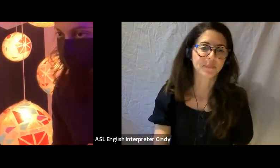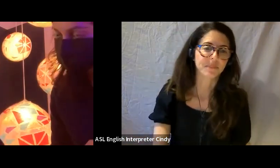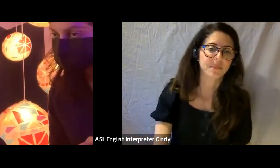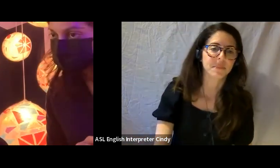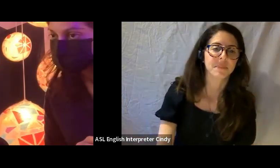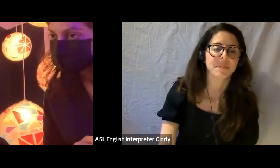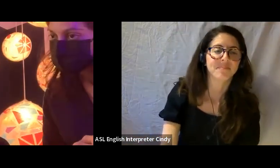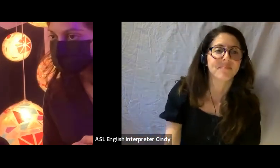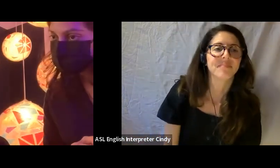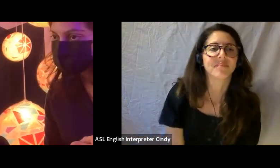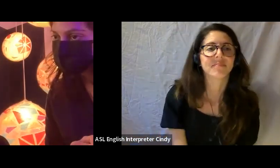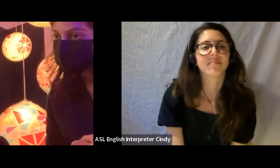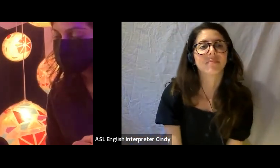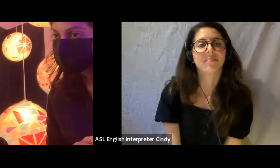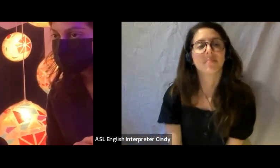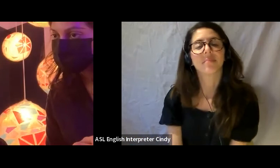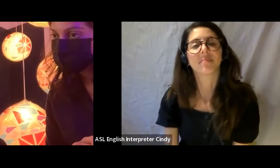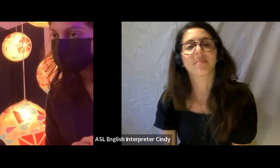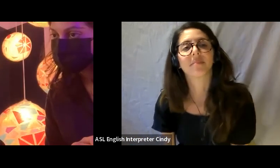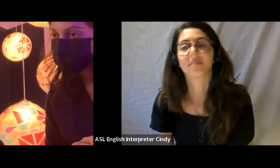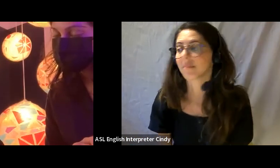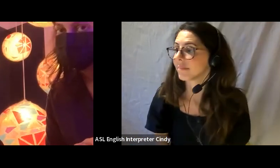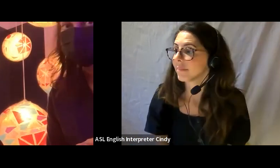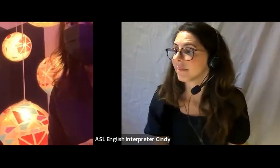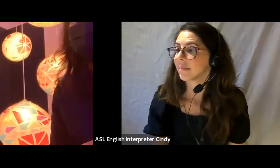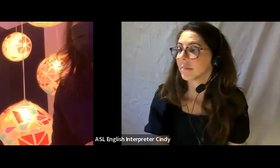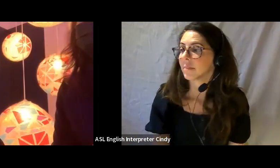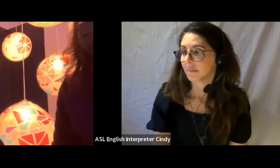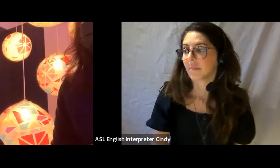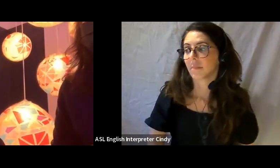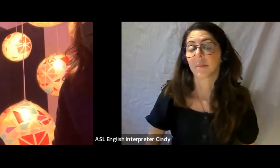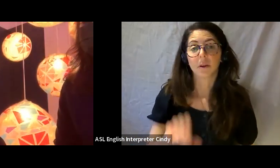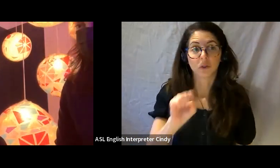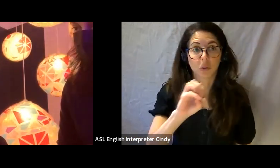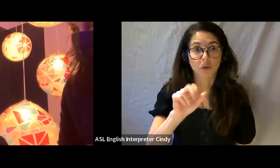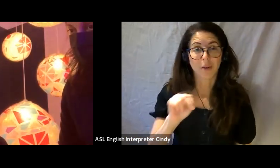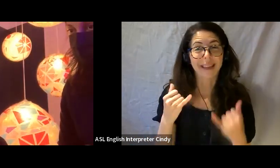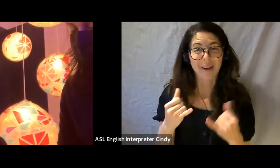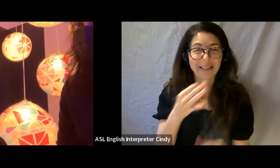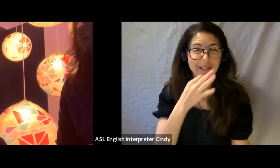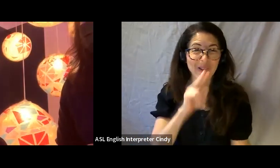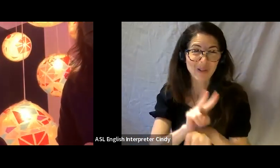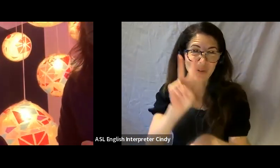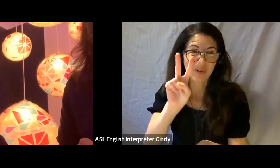So we are getting to 2 oclock, so I just want to give a heads up to folks that I can maybe answer two more questions